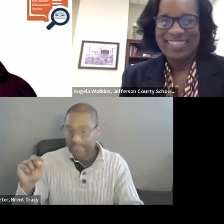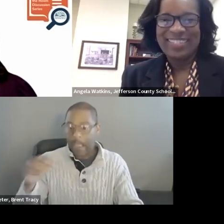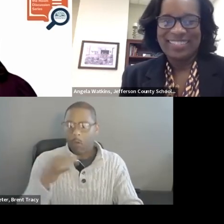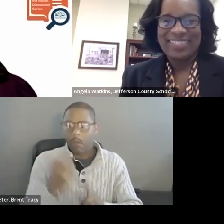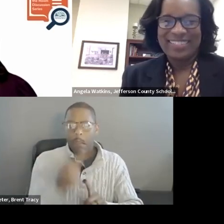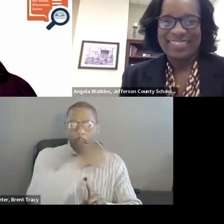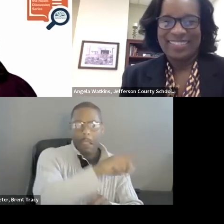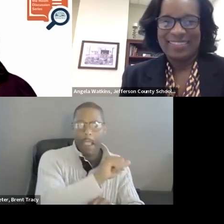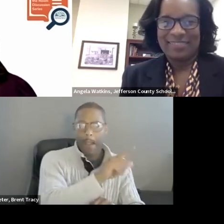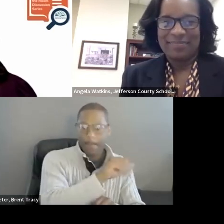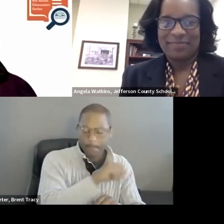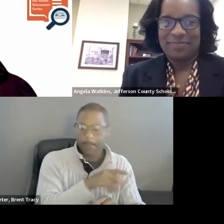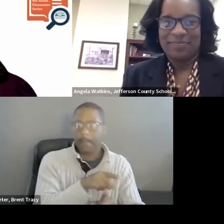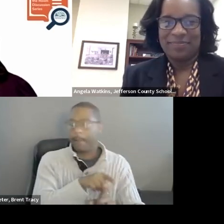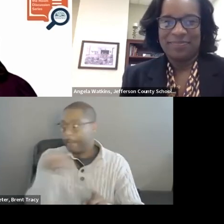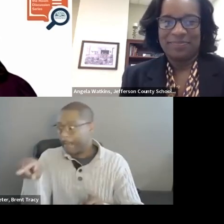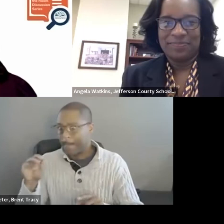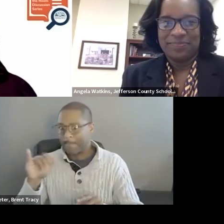out and trying to talk to folks there because they have been there.